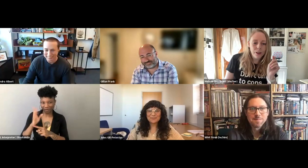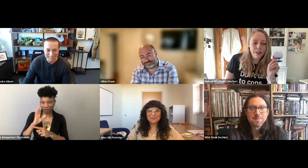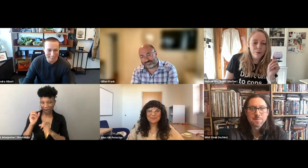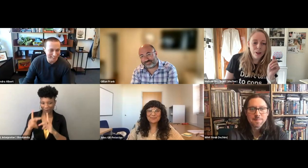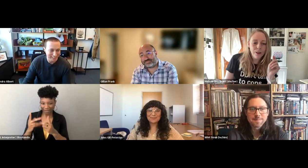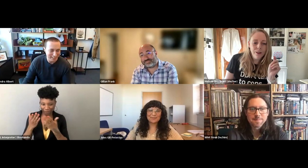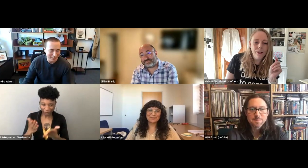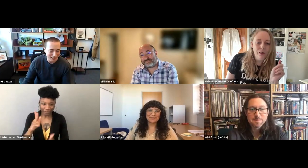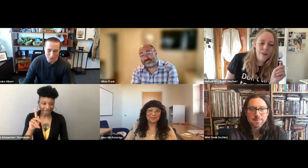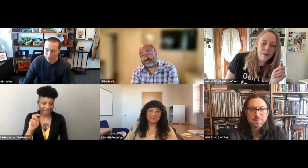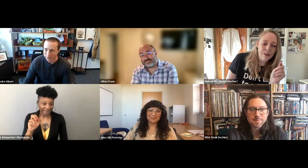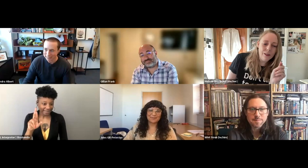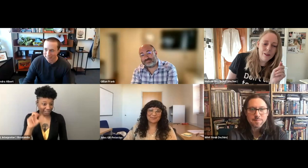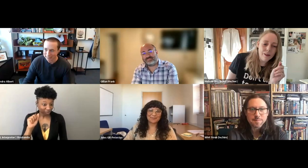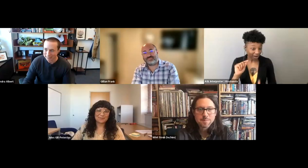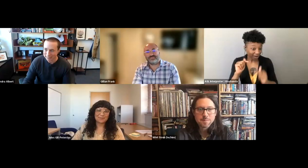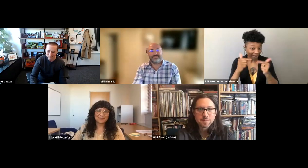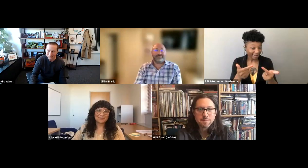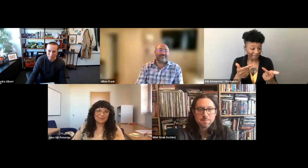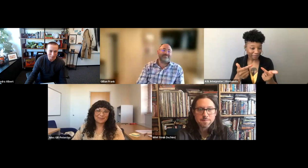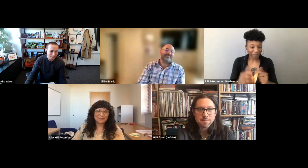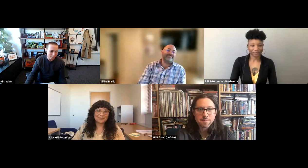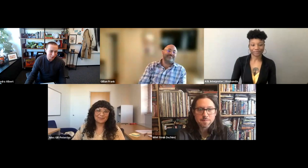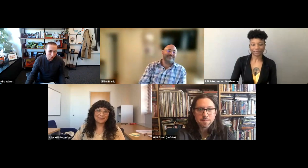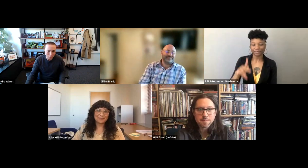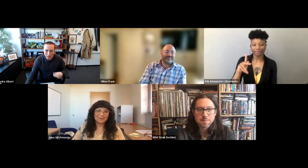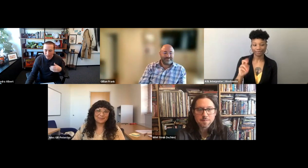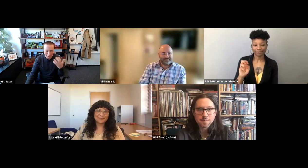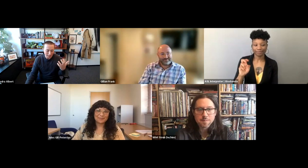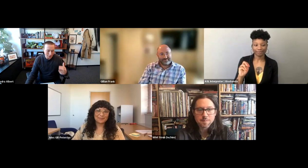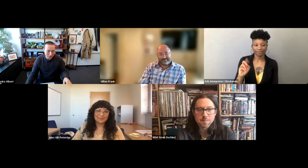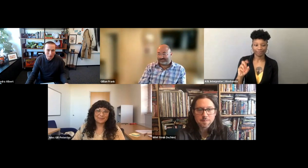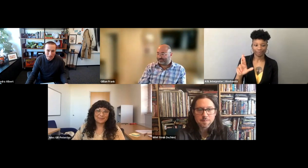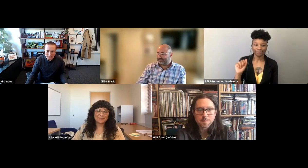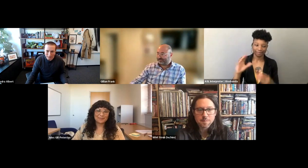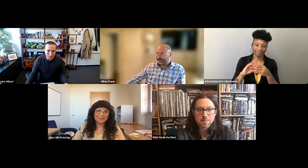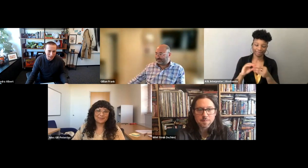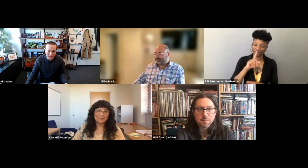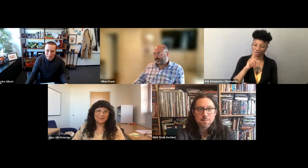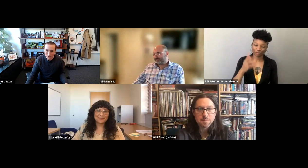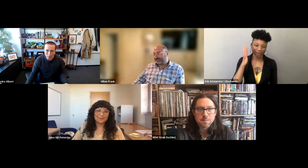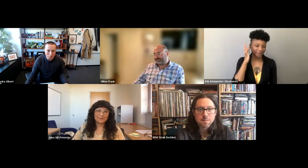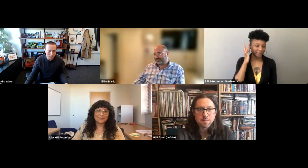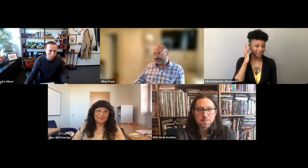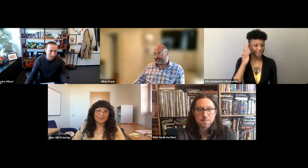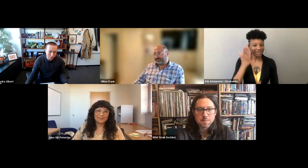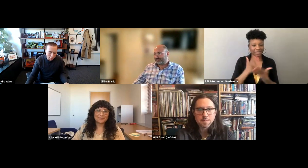Kendra, do you wanna take it from here? Sure. So we're, you know, some of us at least are academics,